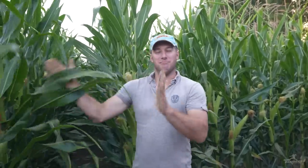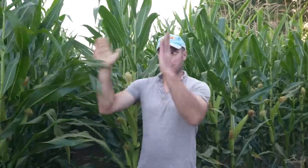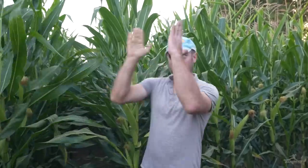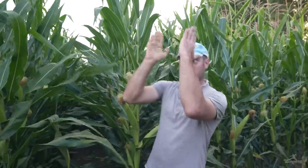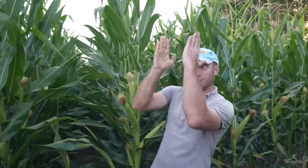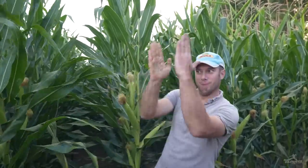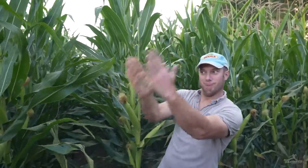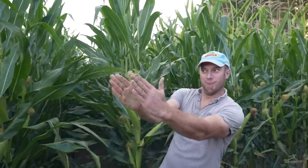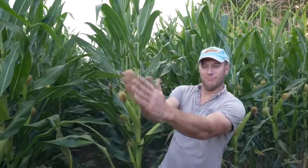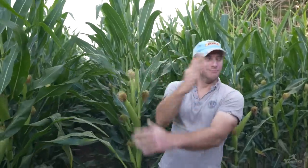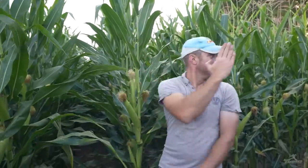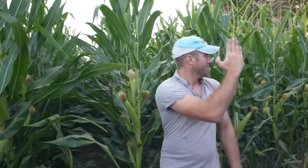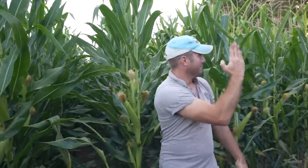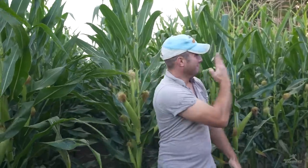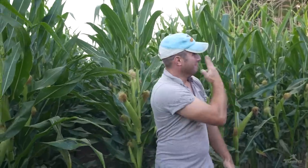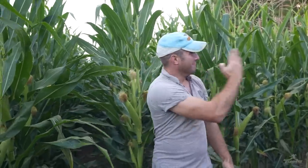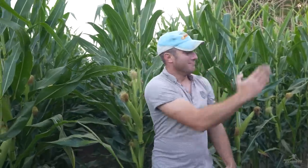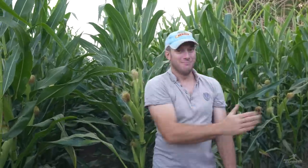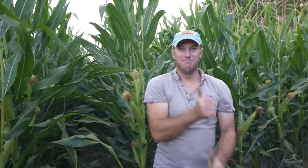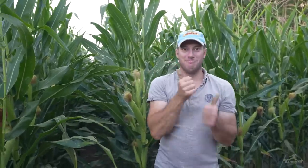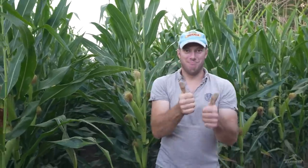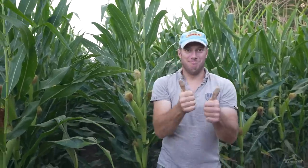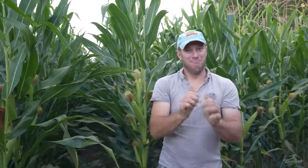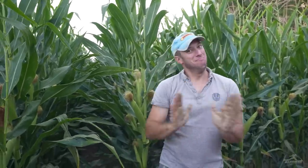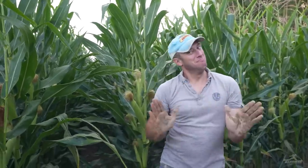We need it to go straight up and down.